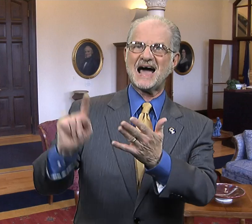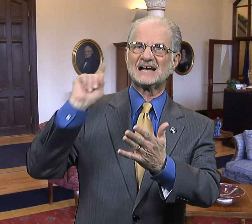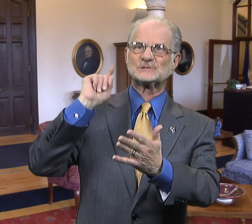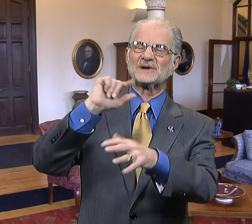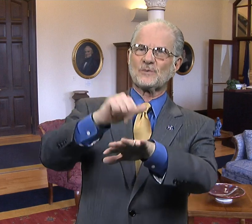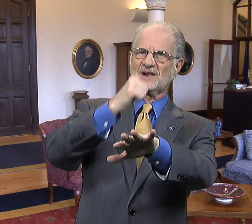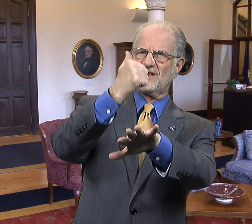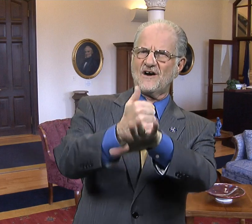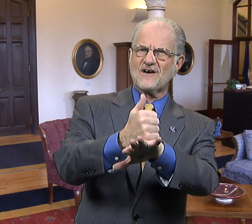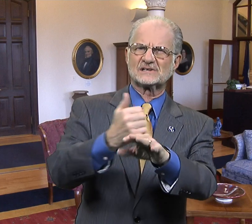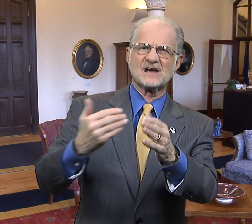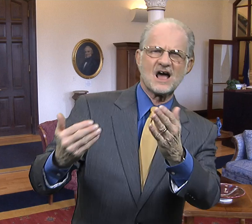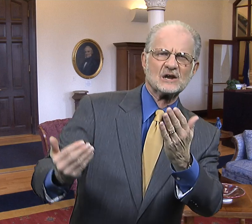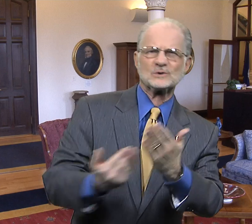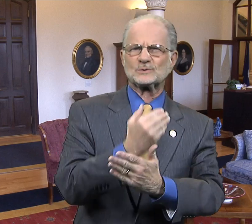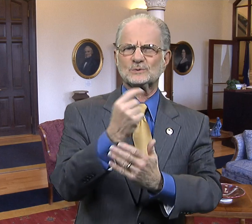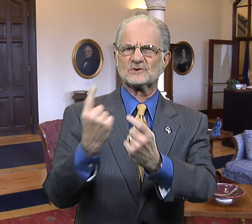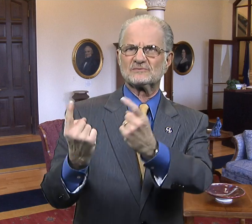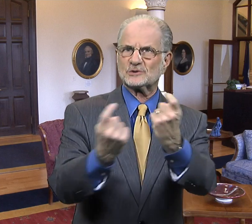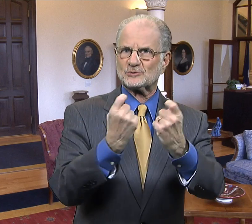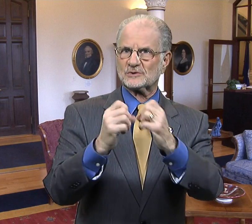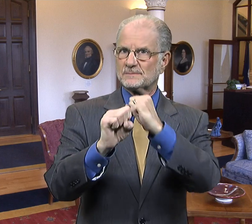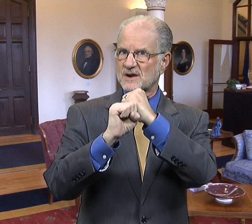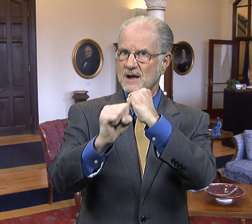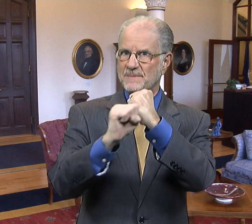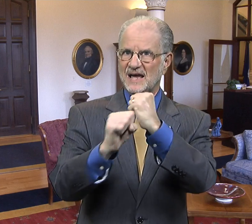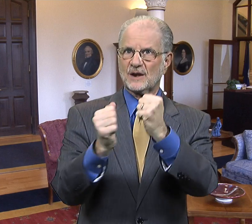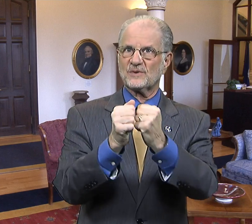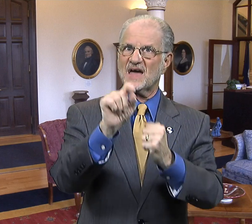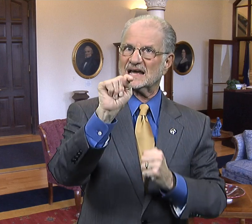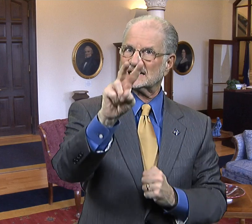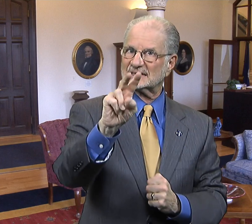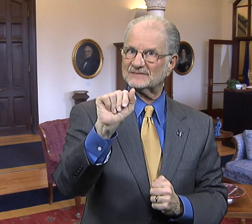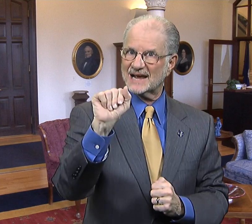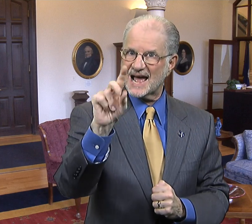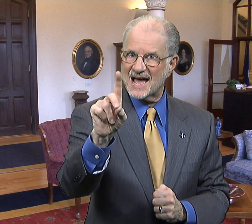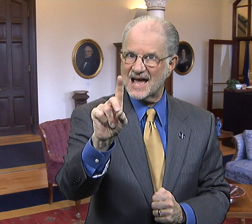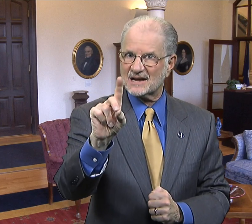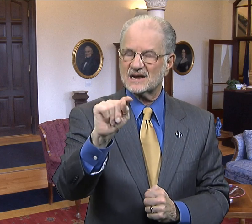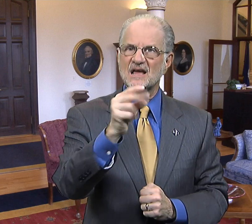Last week we launched a new recruitment campaign with a TV ad.